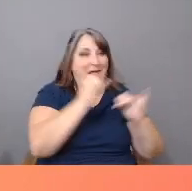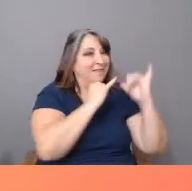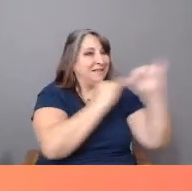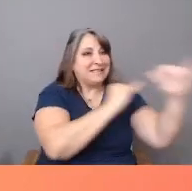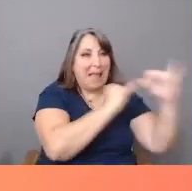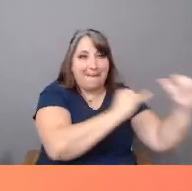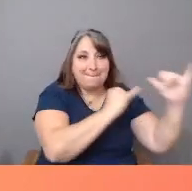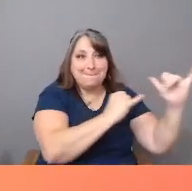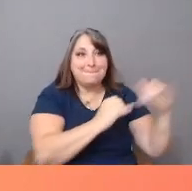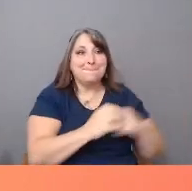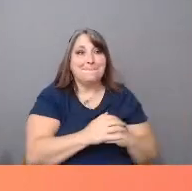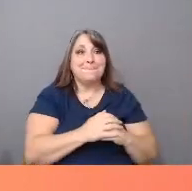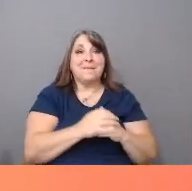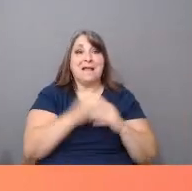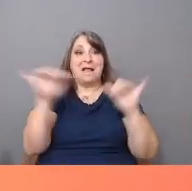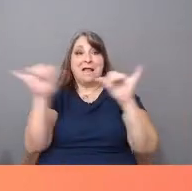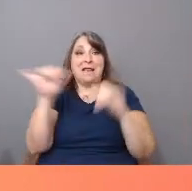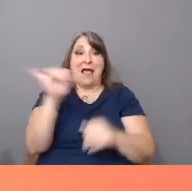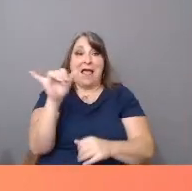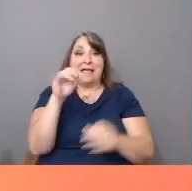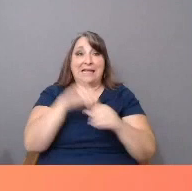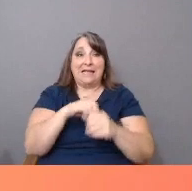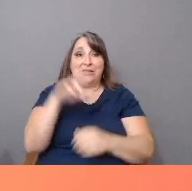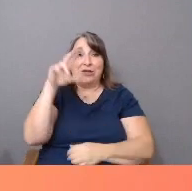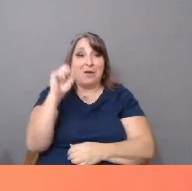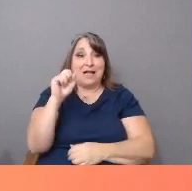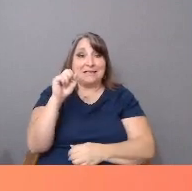Like in the US, Latin America is also infected by racism